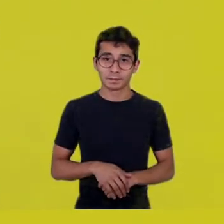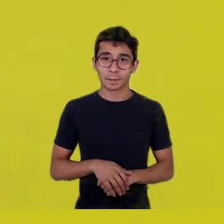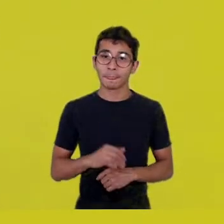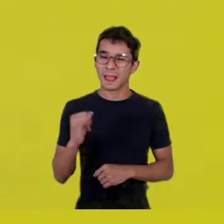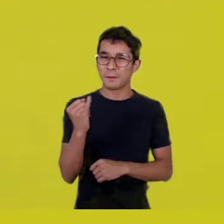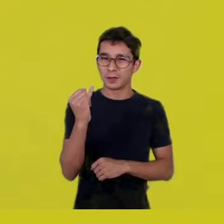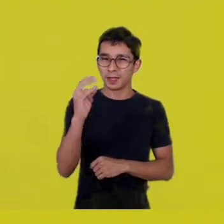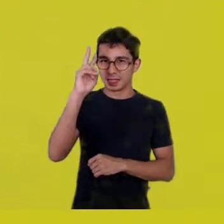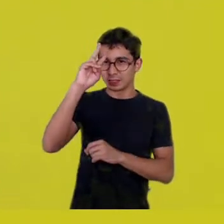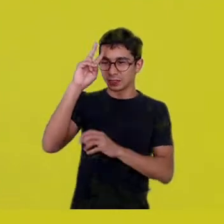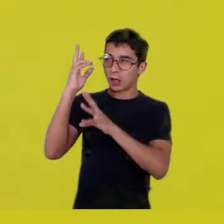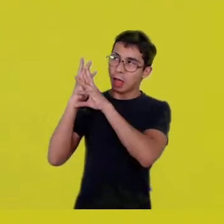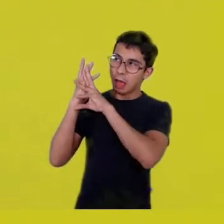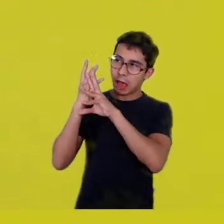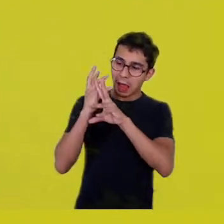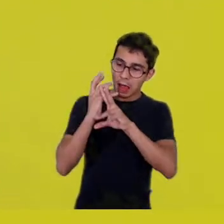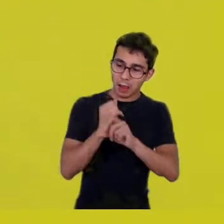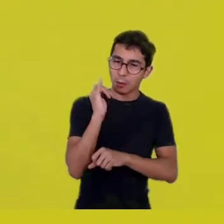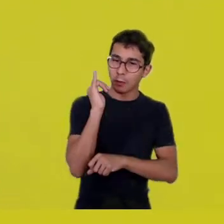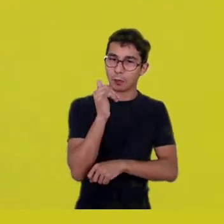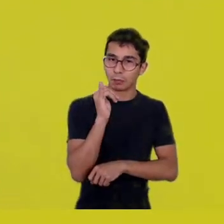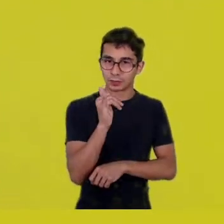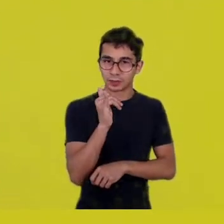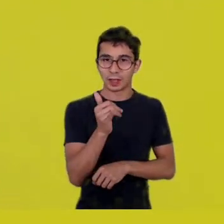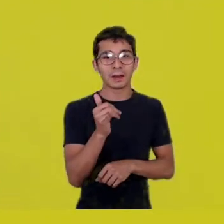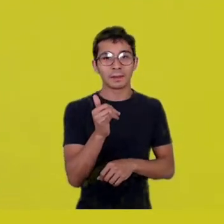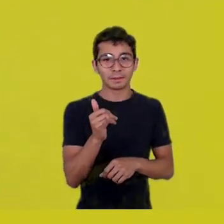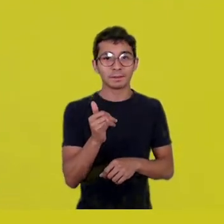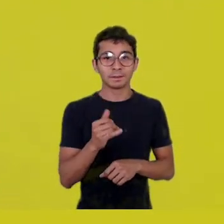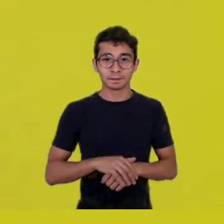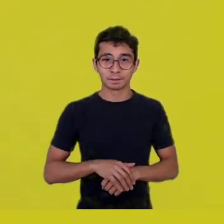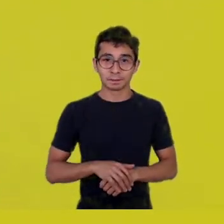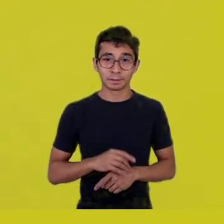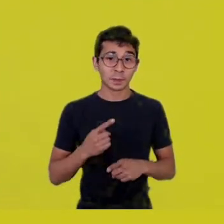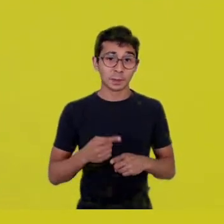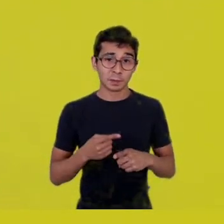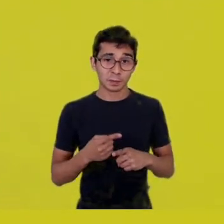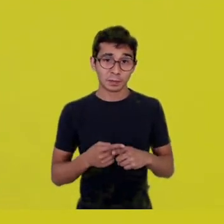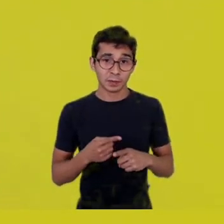or it would seem that we are talking about any place in the world.